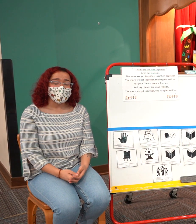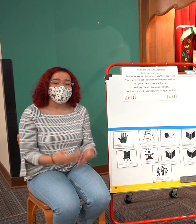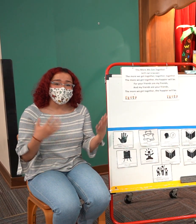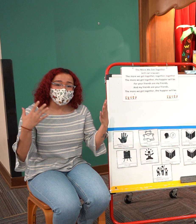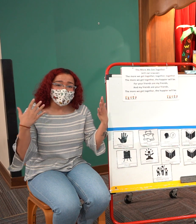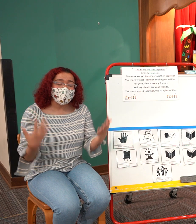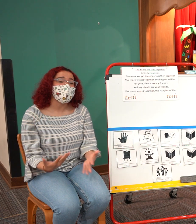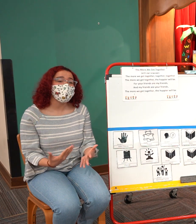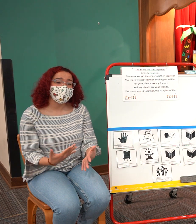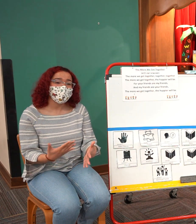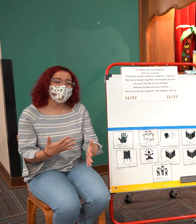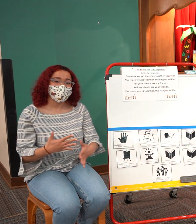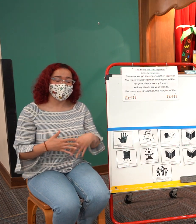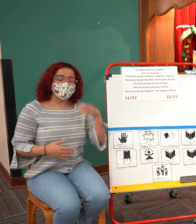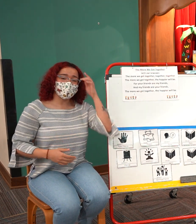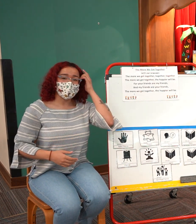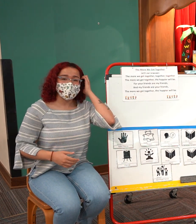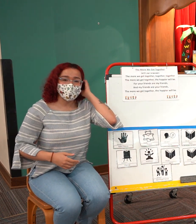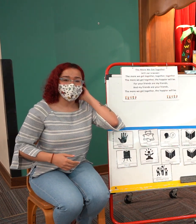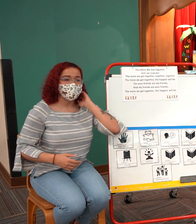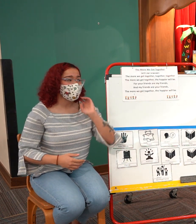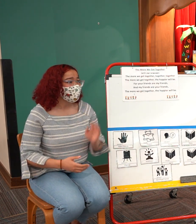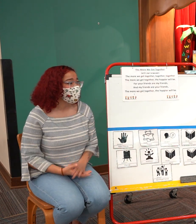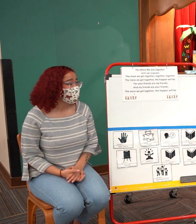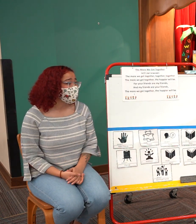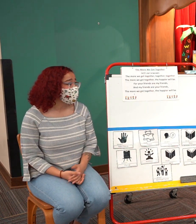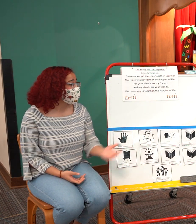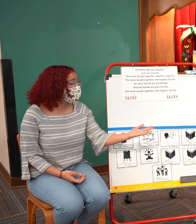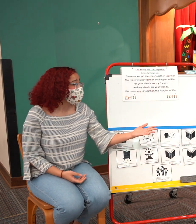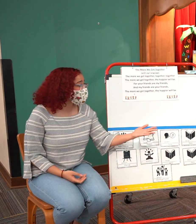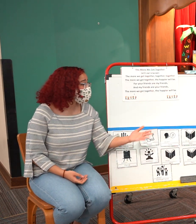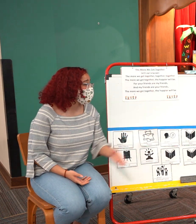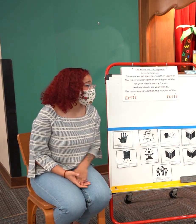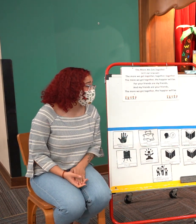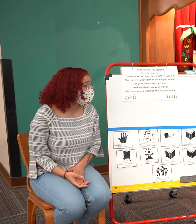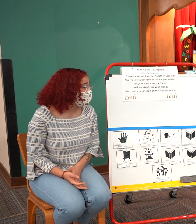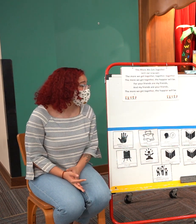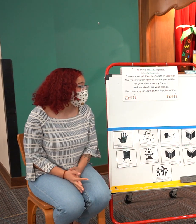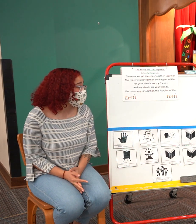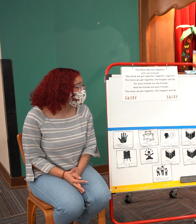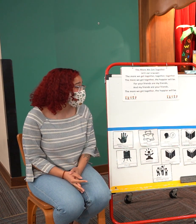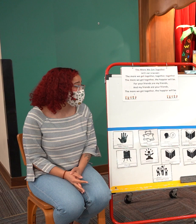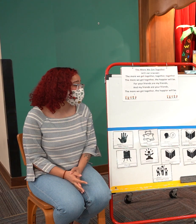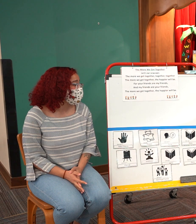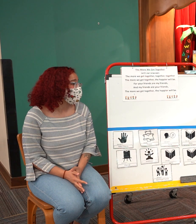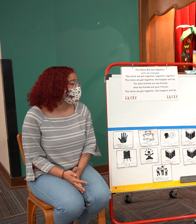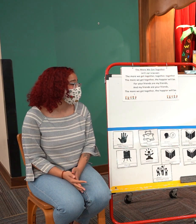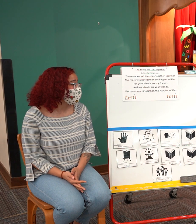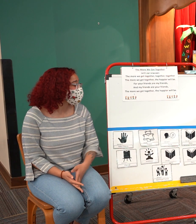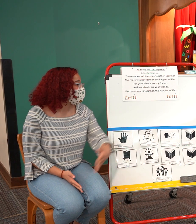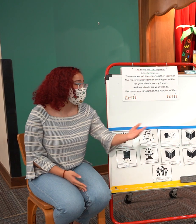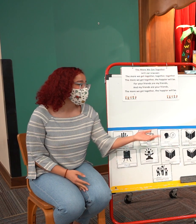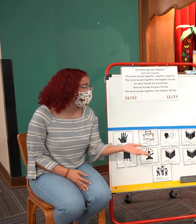uh along the way are some of the people that you work with as the mayor every day right